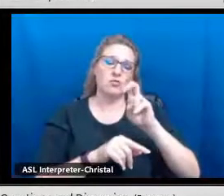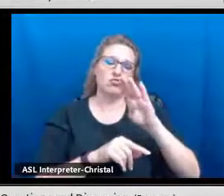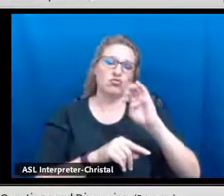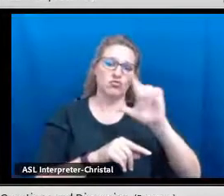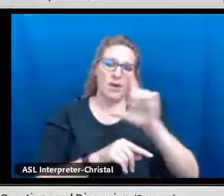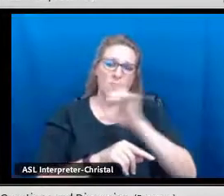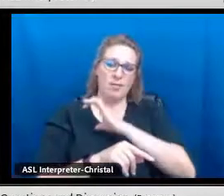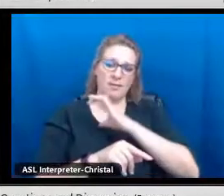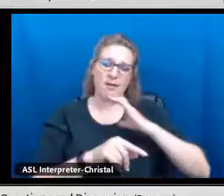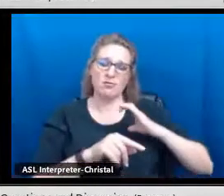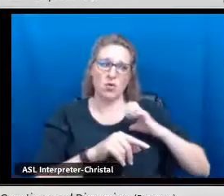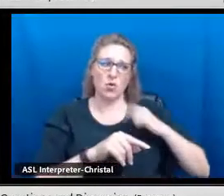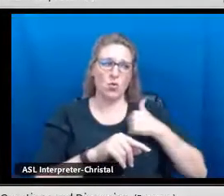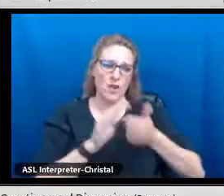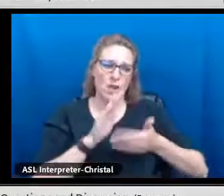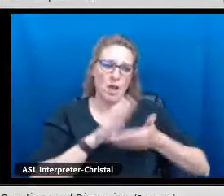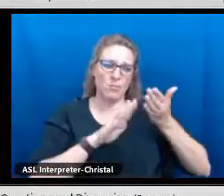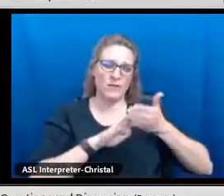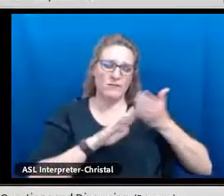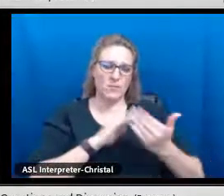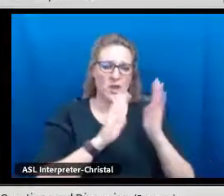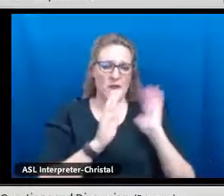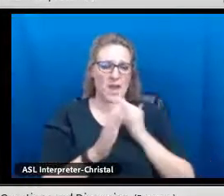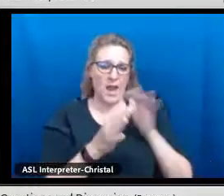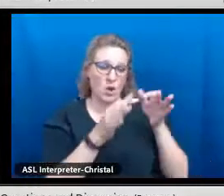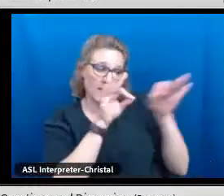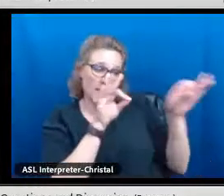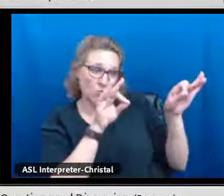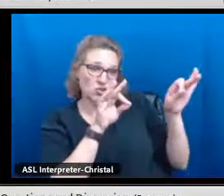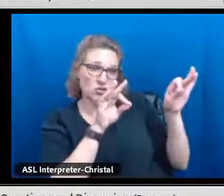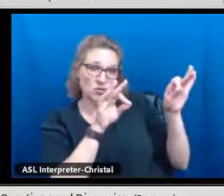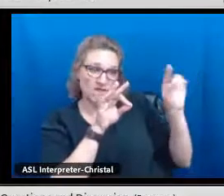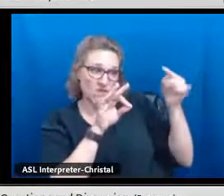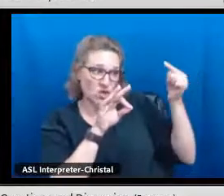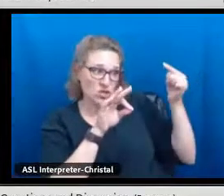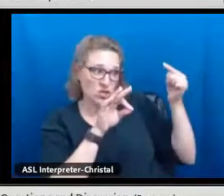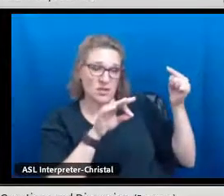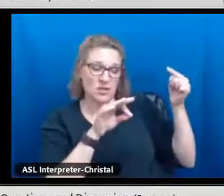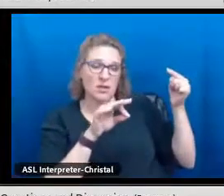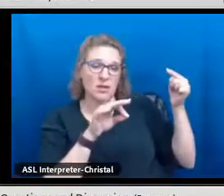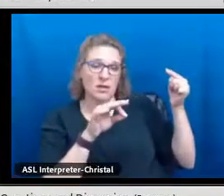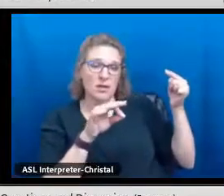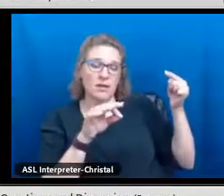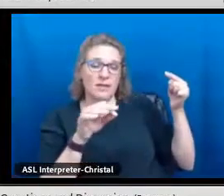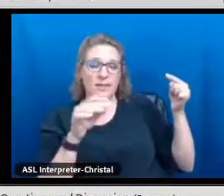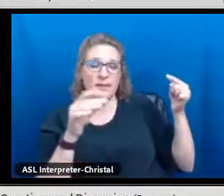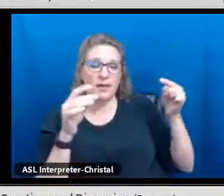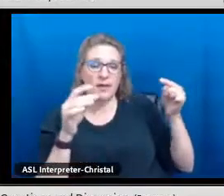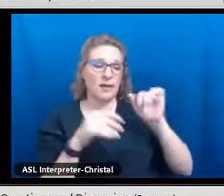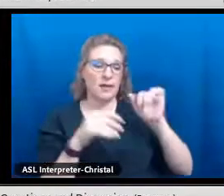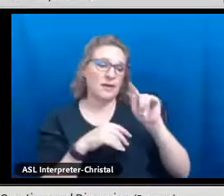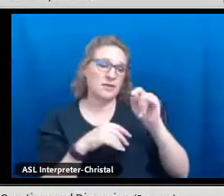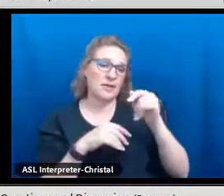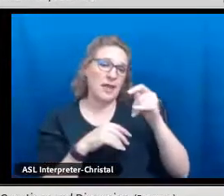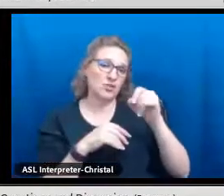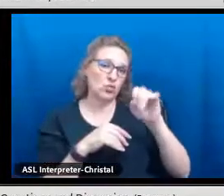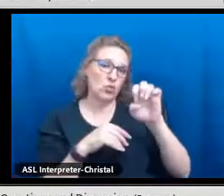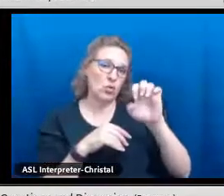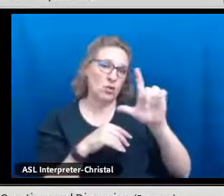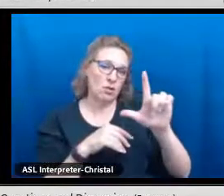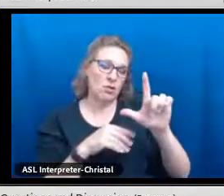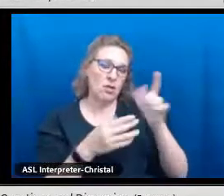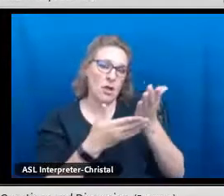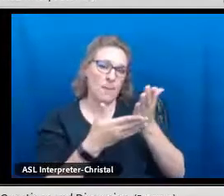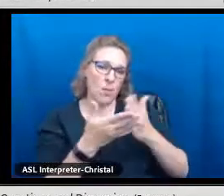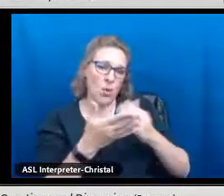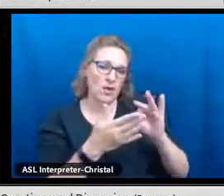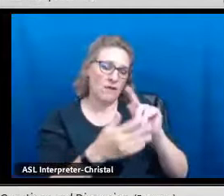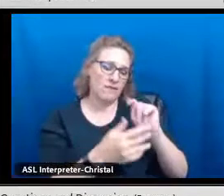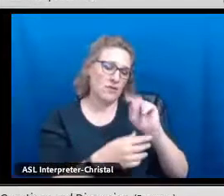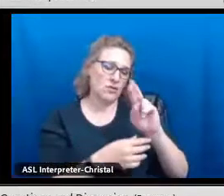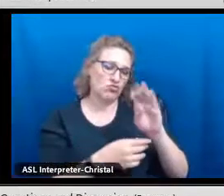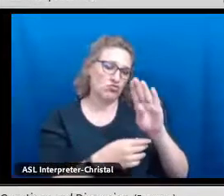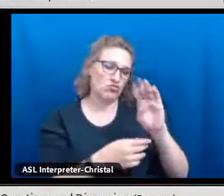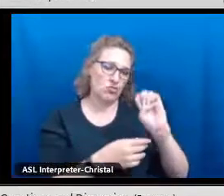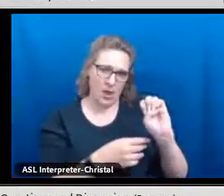operate, we always operate from the approach that our language is first, the intellectual